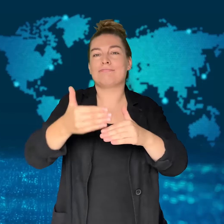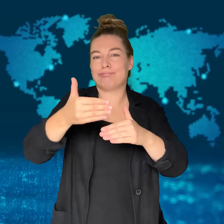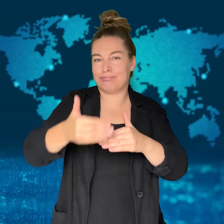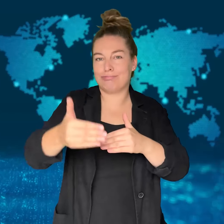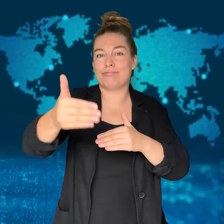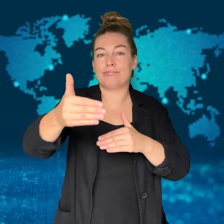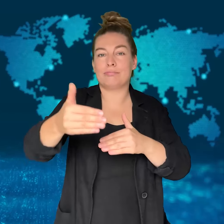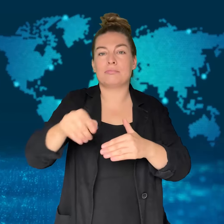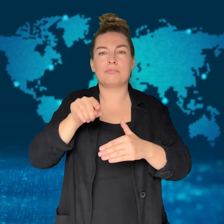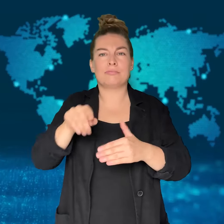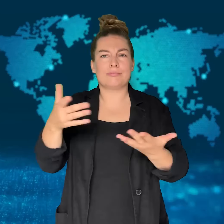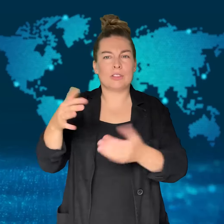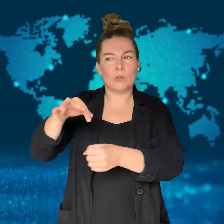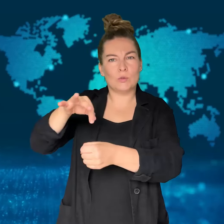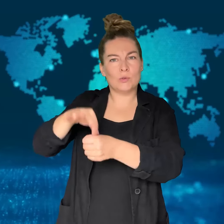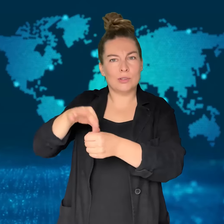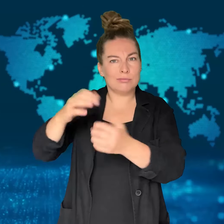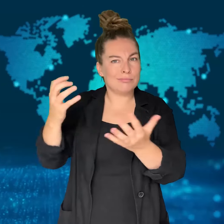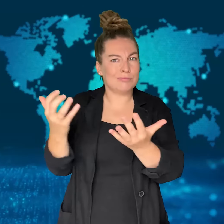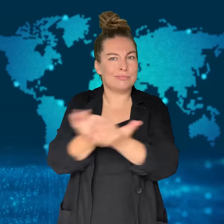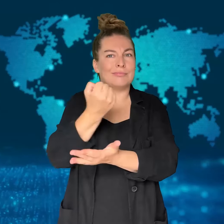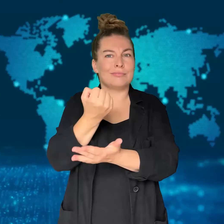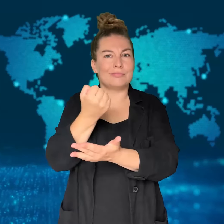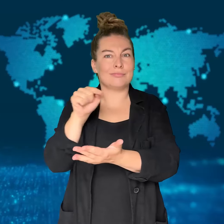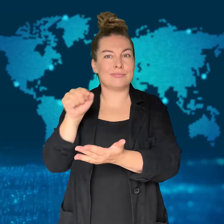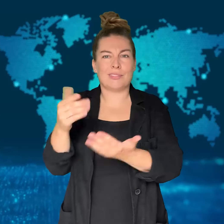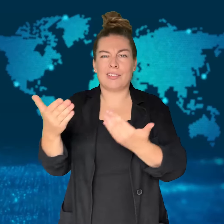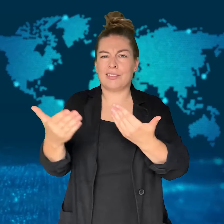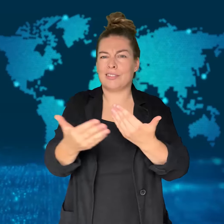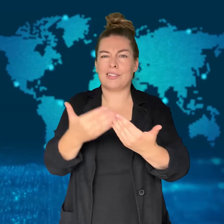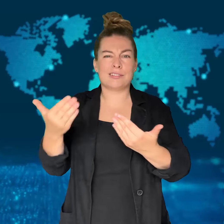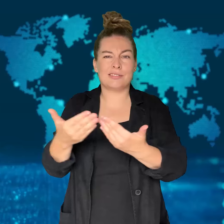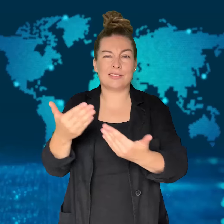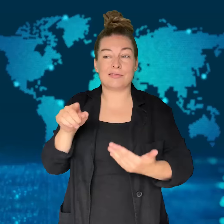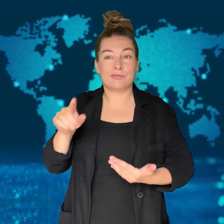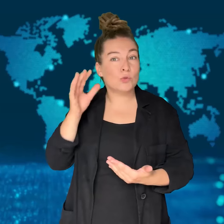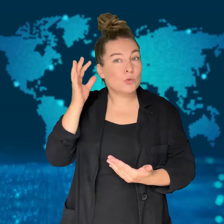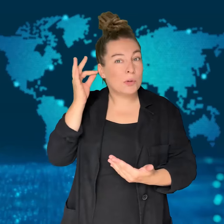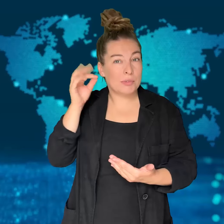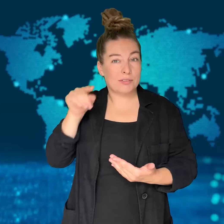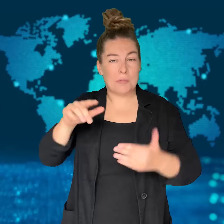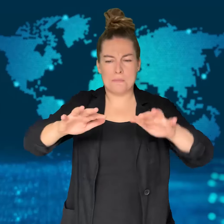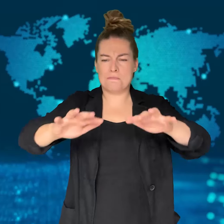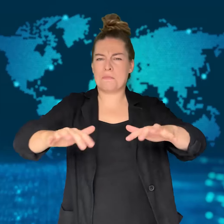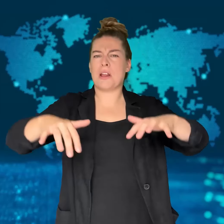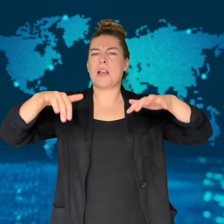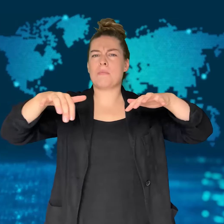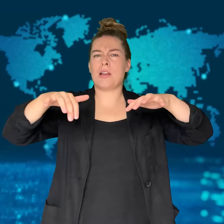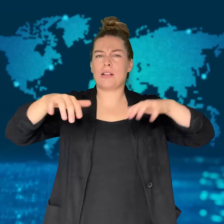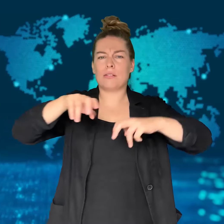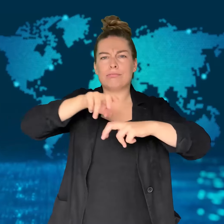She will need to select a 35-member cabinet who will swear an oath to the king.